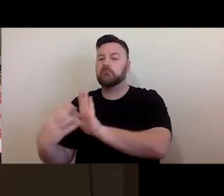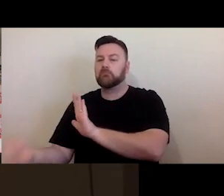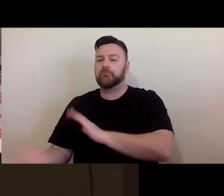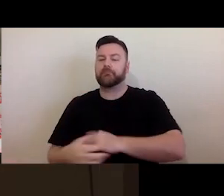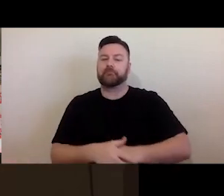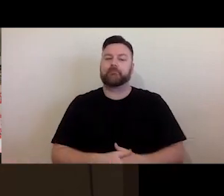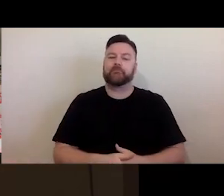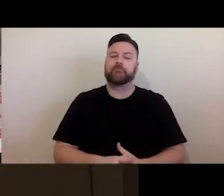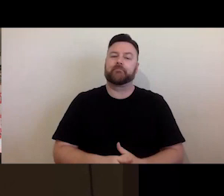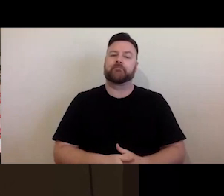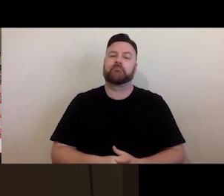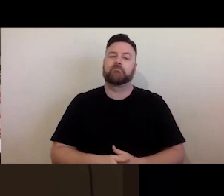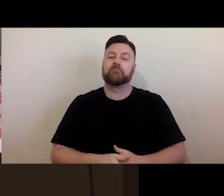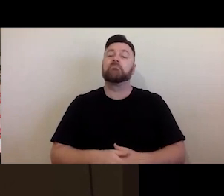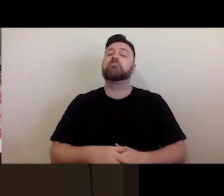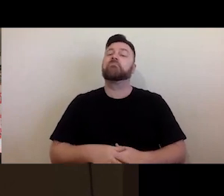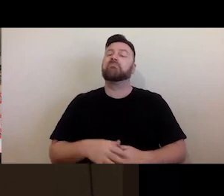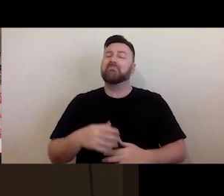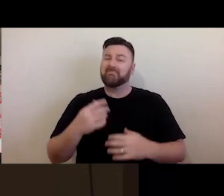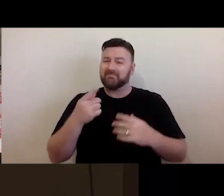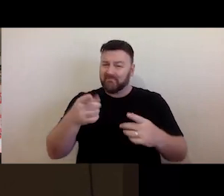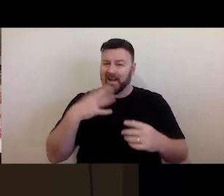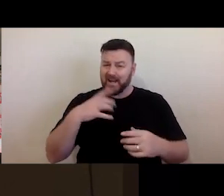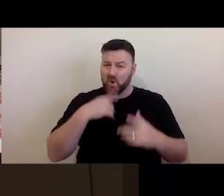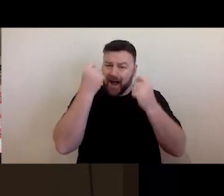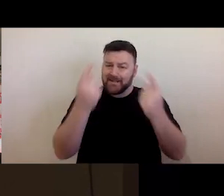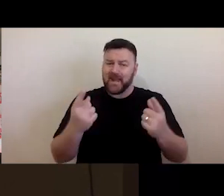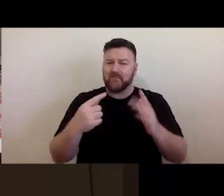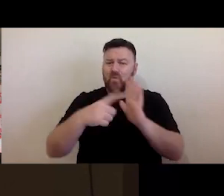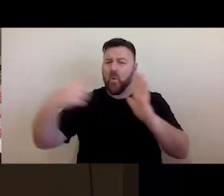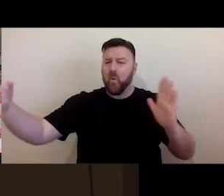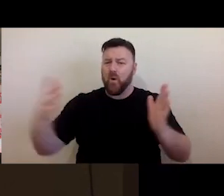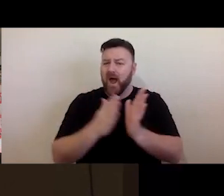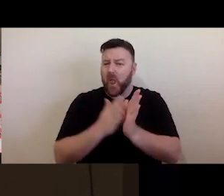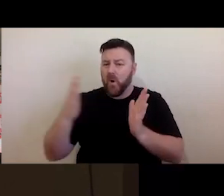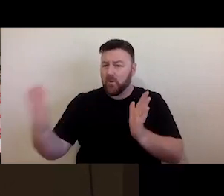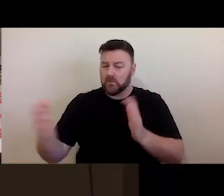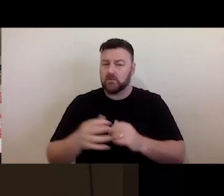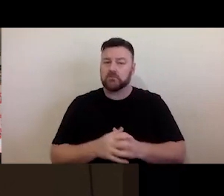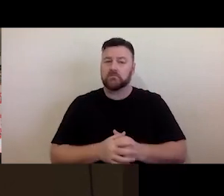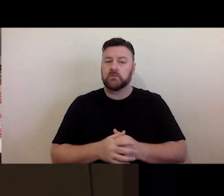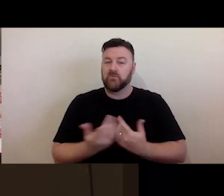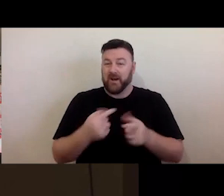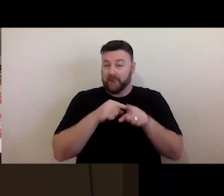piece of the puzzle is to understand the duration. So, again, depending on the type of material in question the duration at which copyright